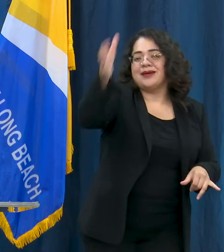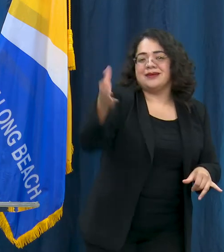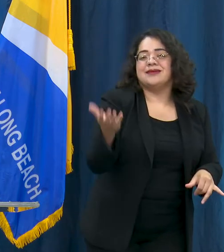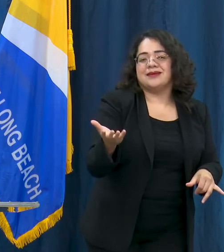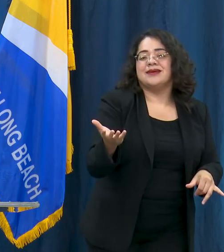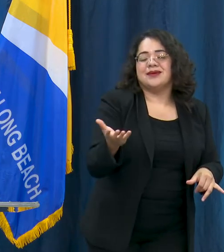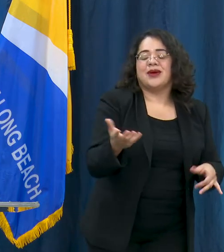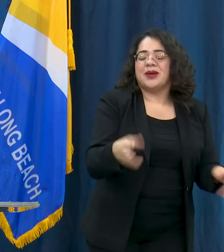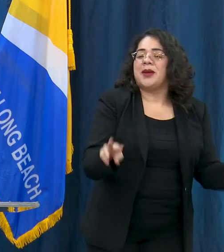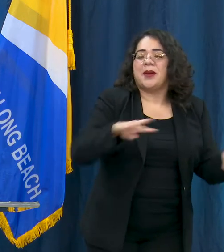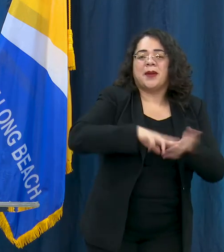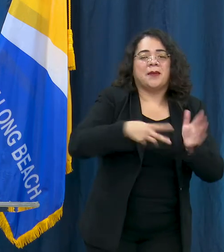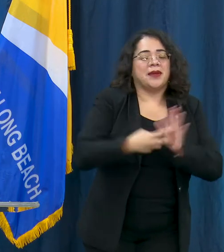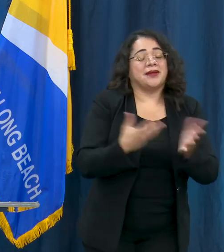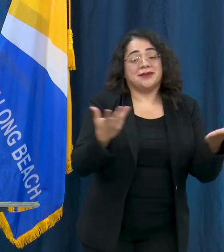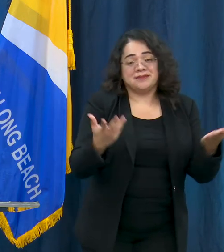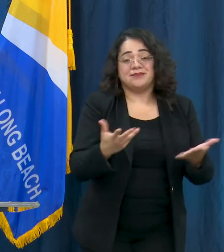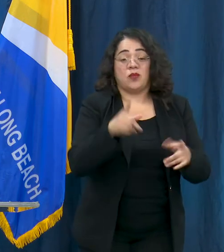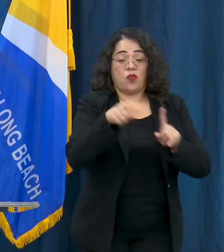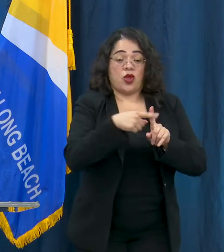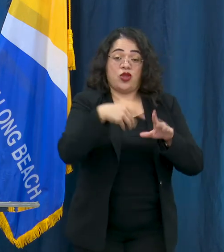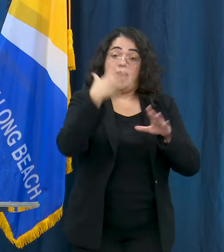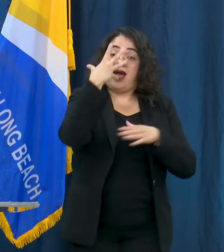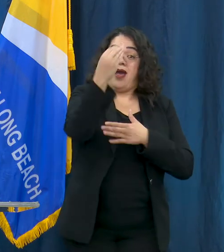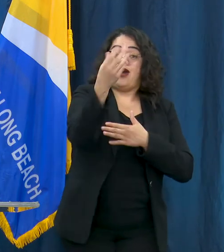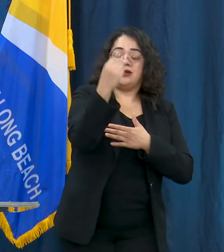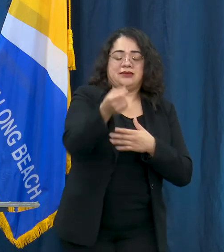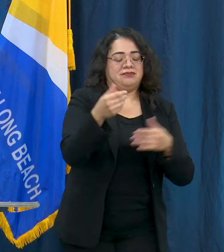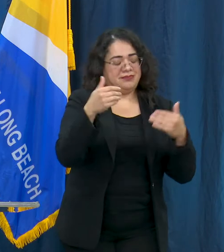is to consider how many people you'll be interacting with,